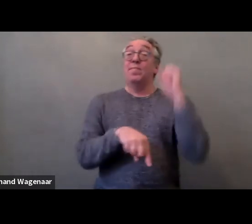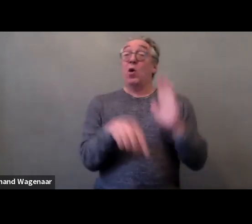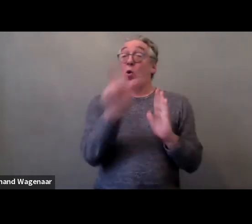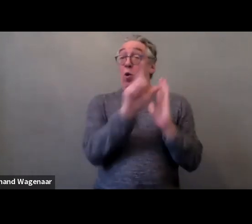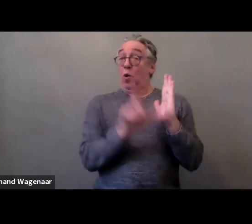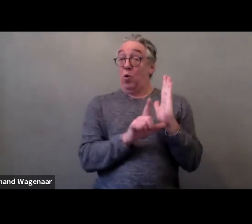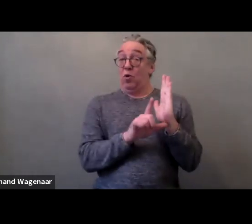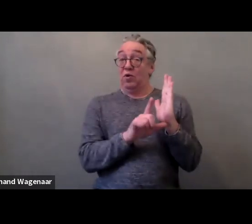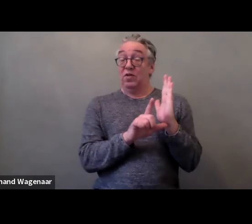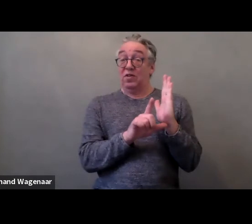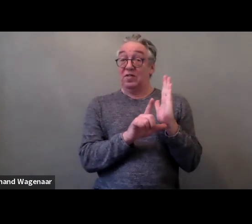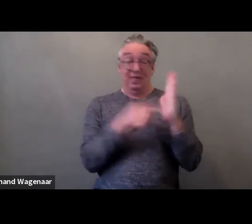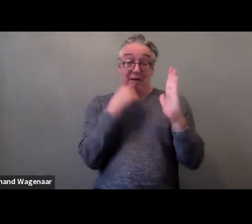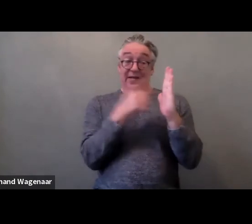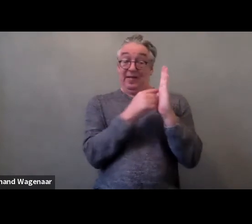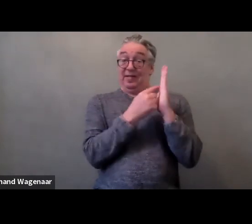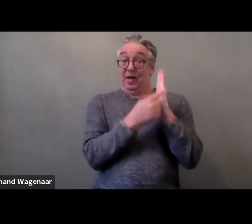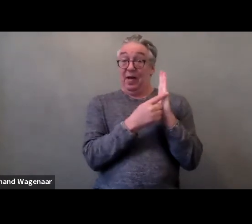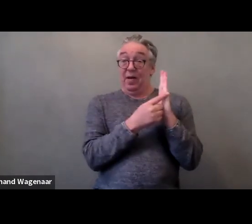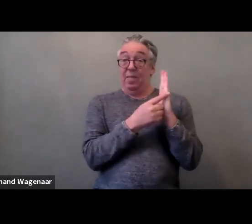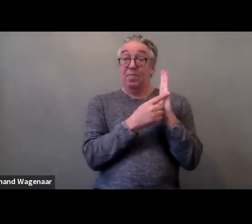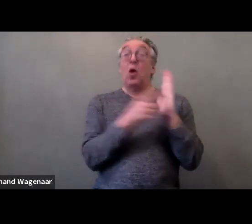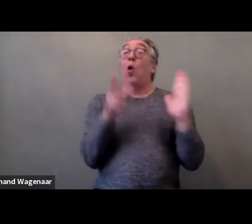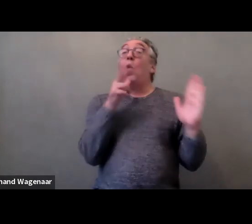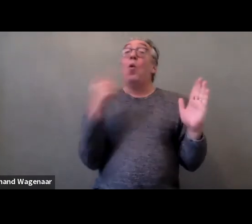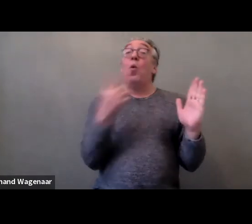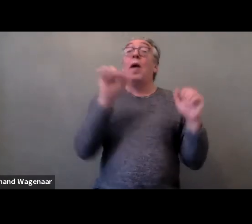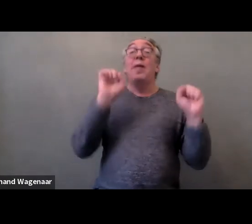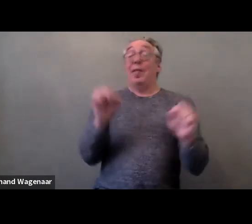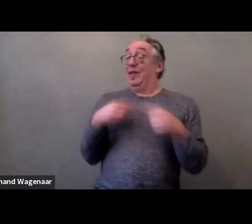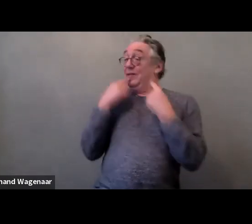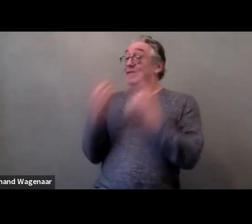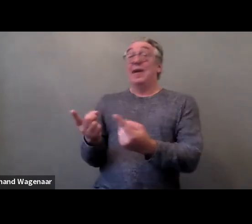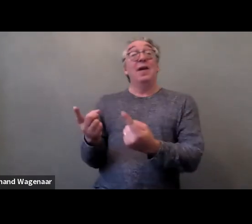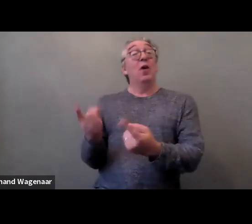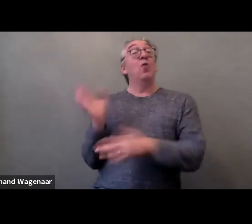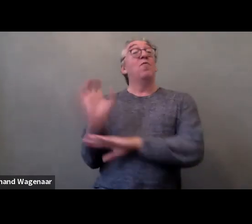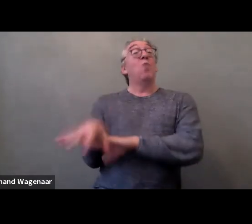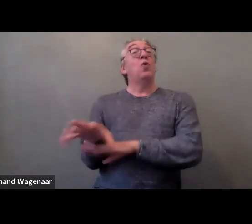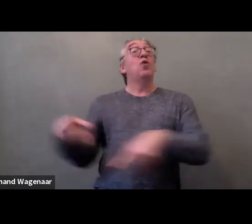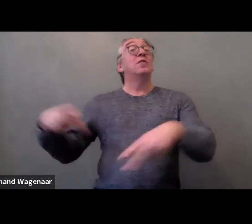where the forced sterilization is authorized as a safeguard,